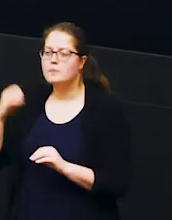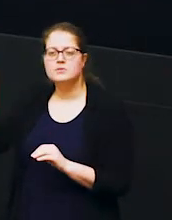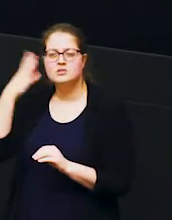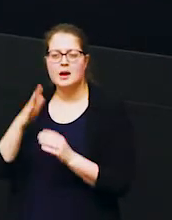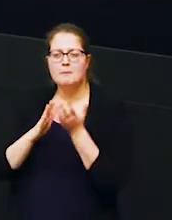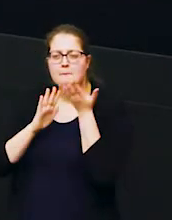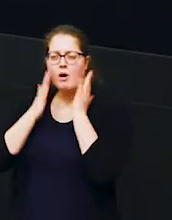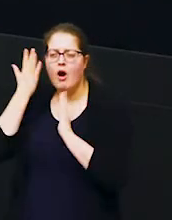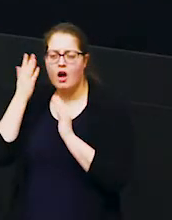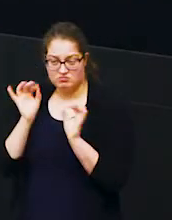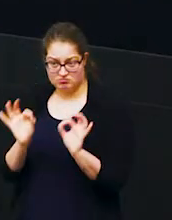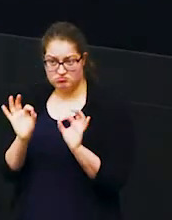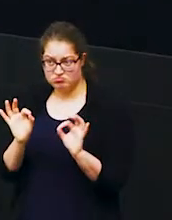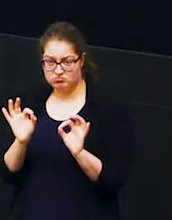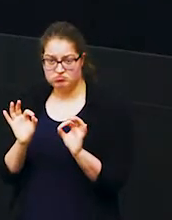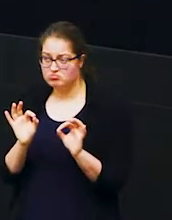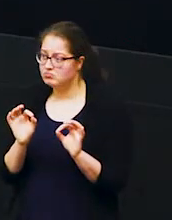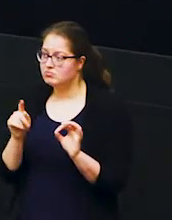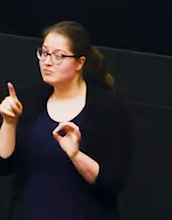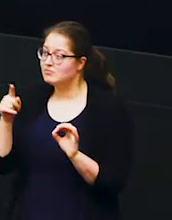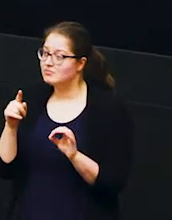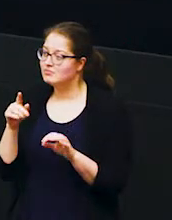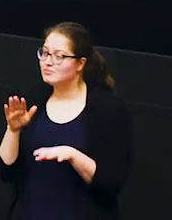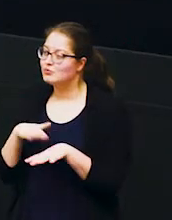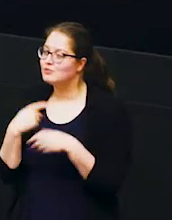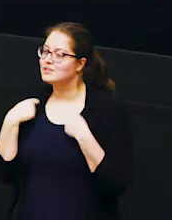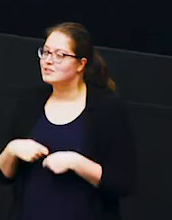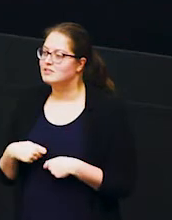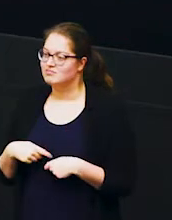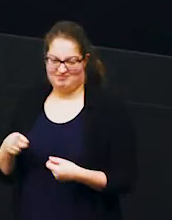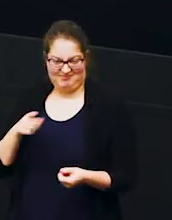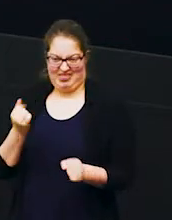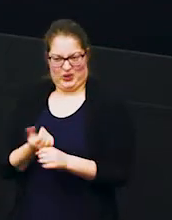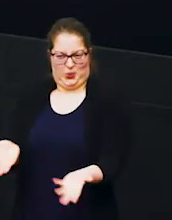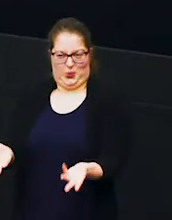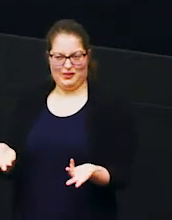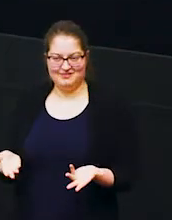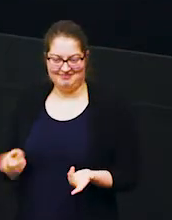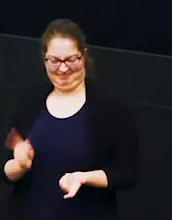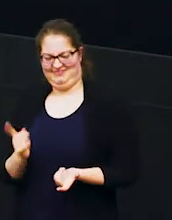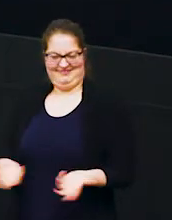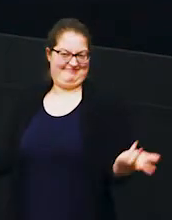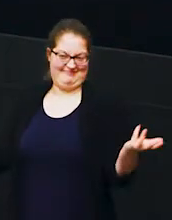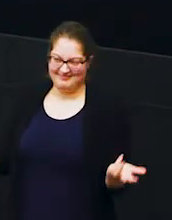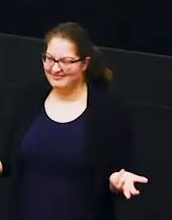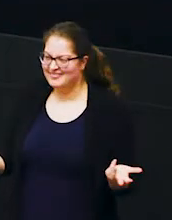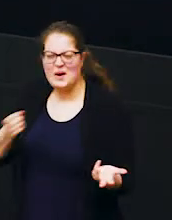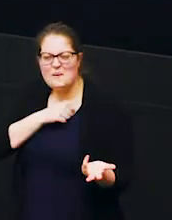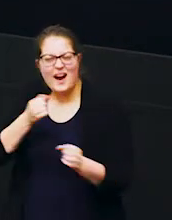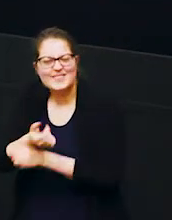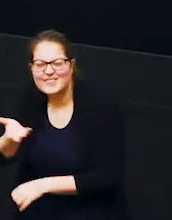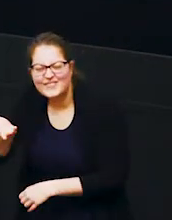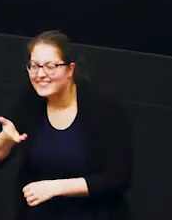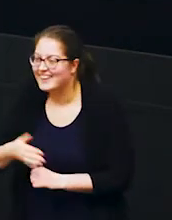sunburn perfect and the green jumper because they do why do they do it so